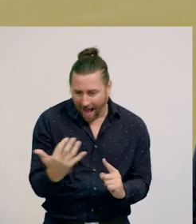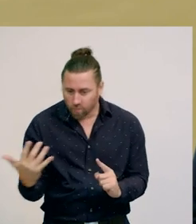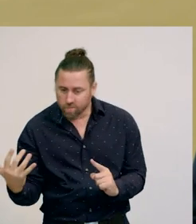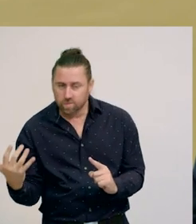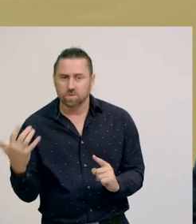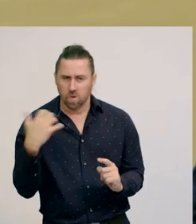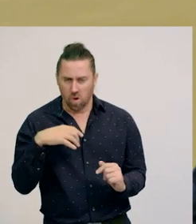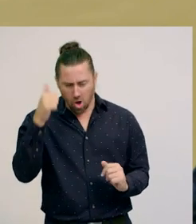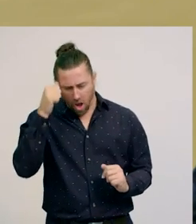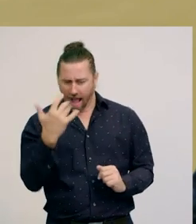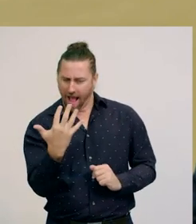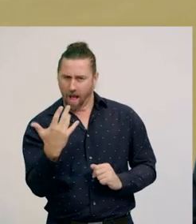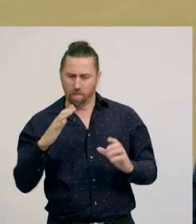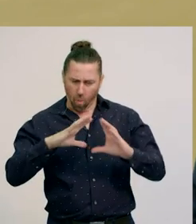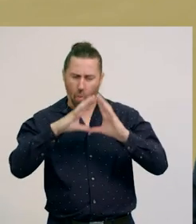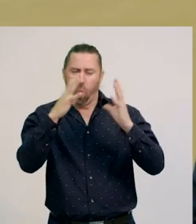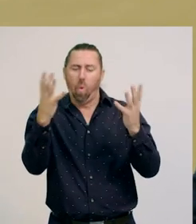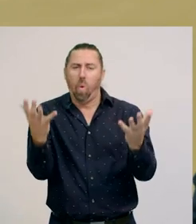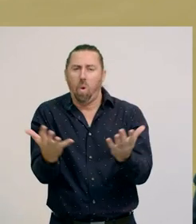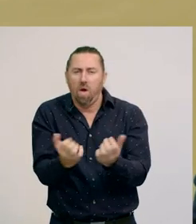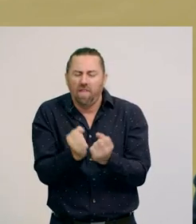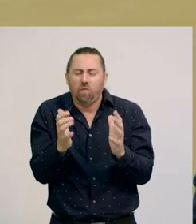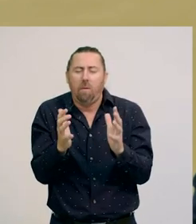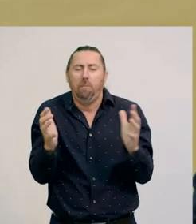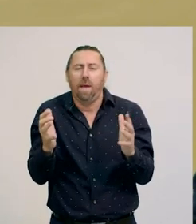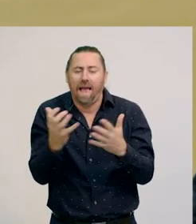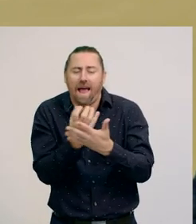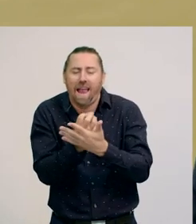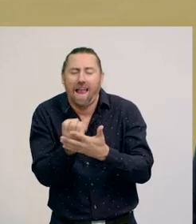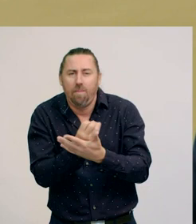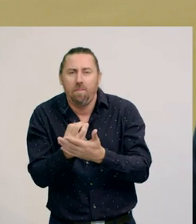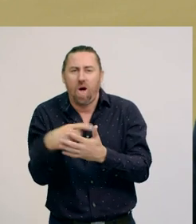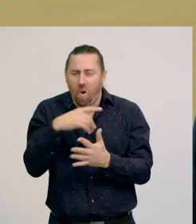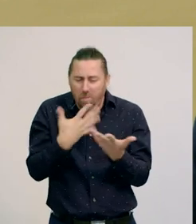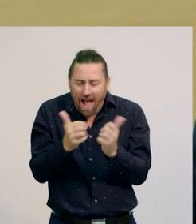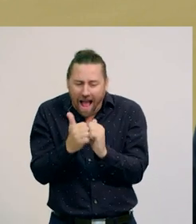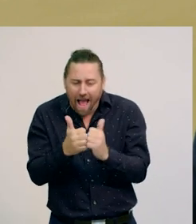how many there are in larger collections, and we played some games to practice both.